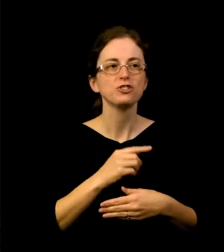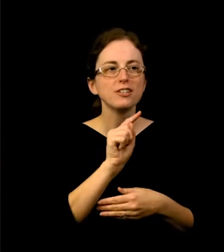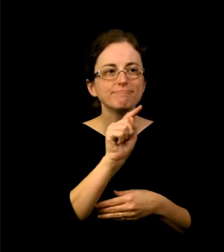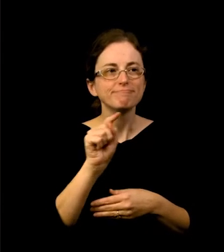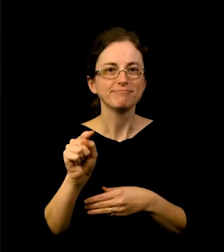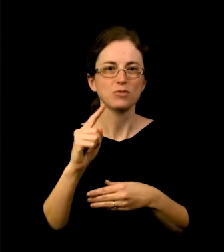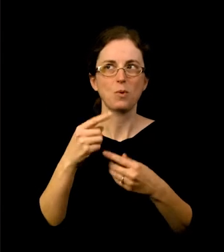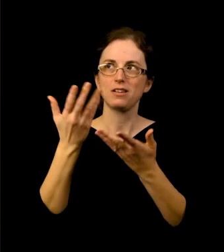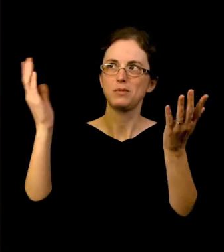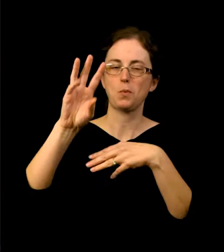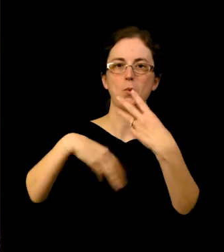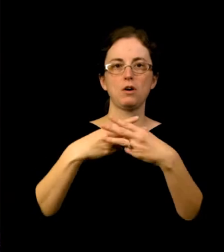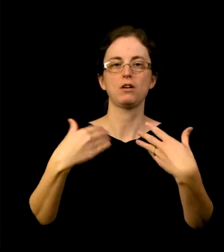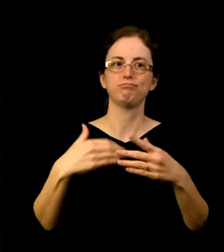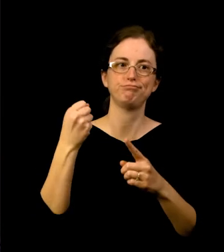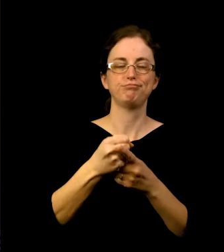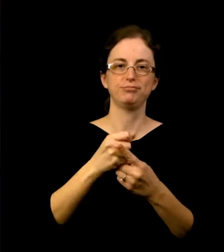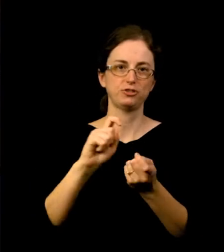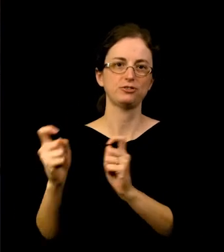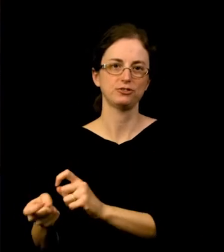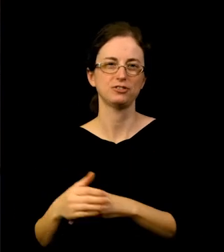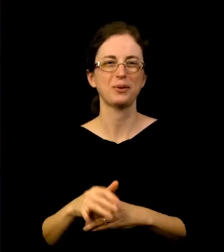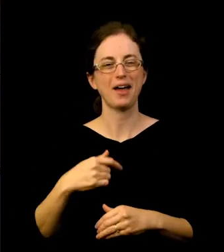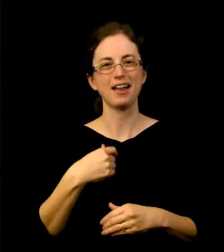about our members and our visitors is that they can sympathize with us.